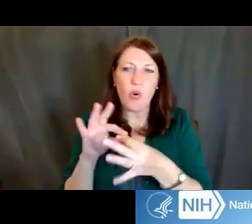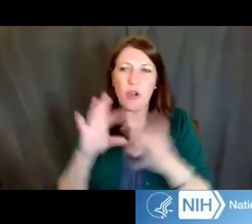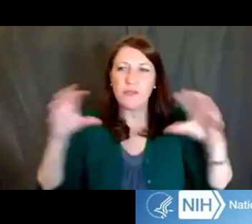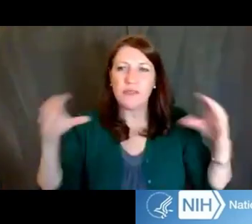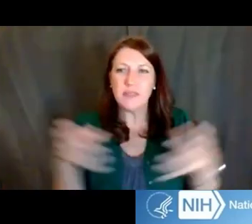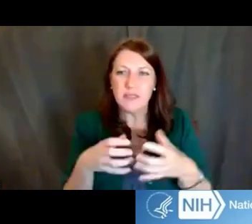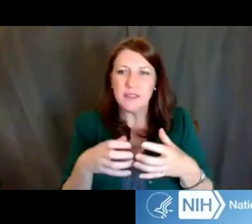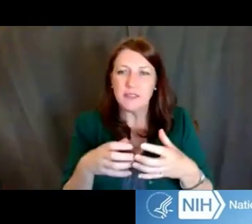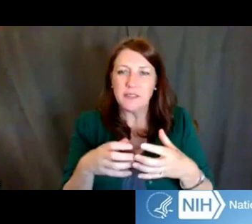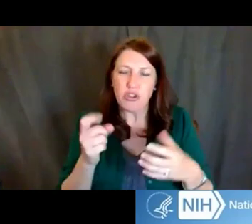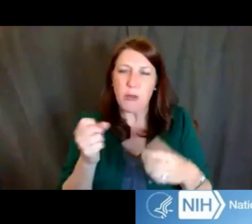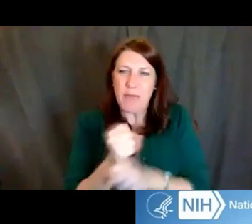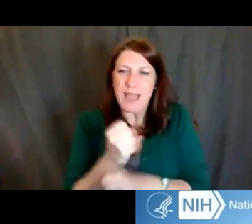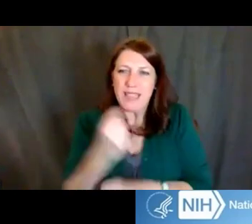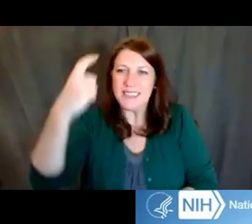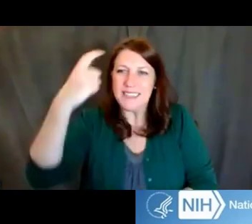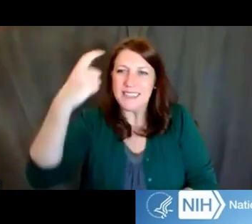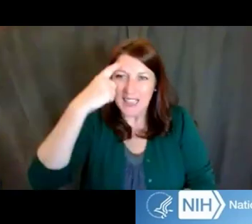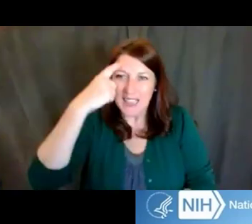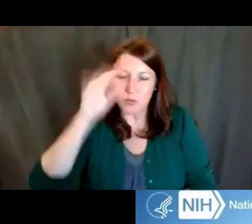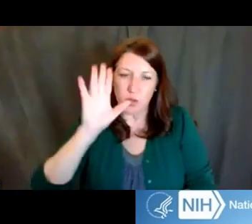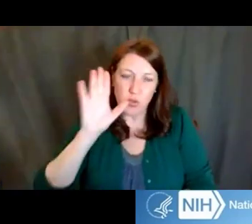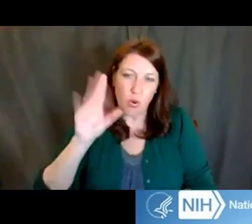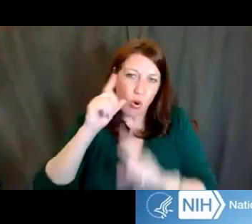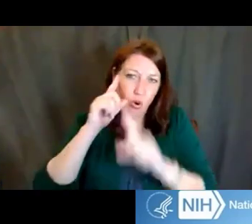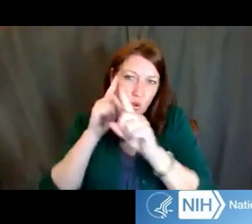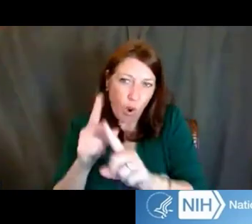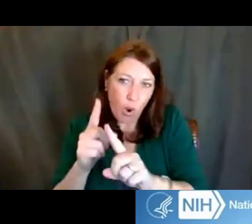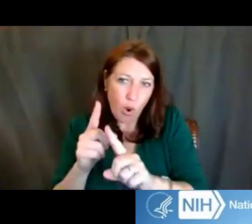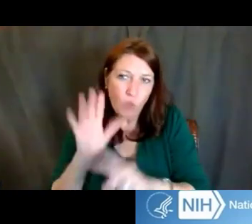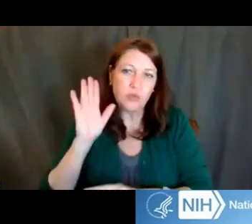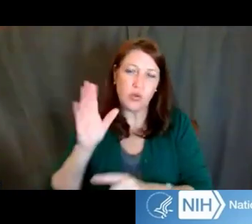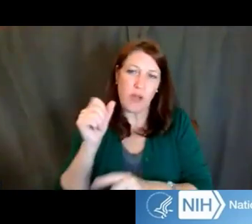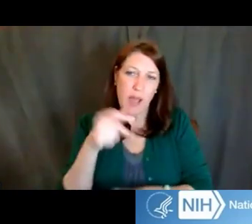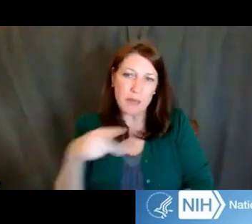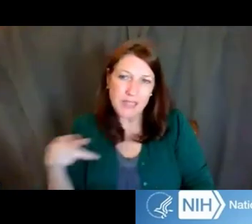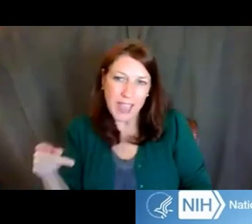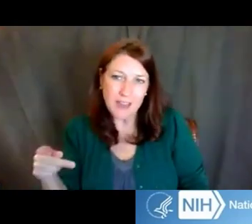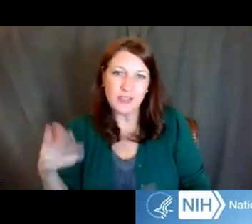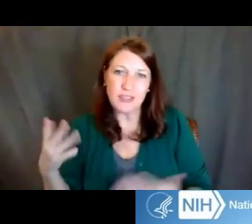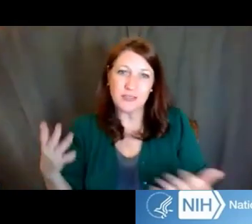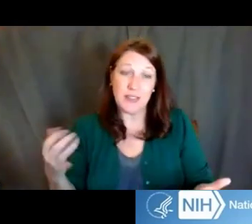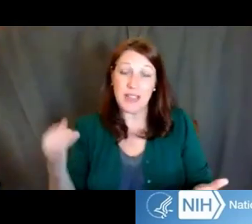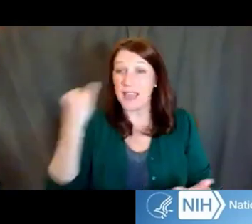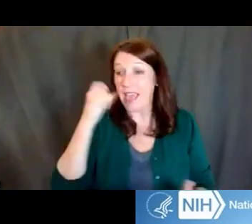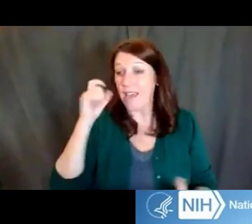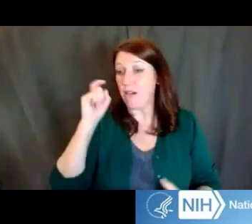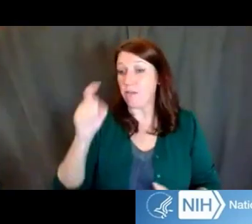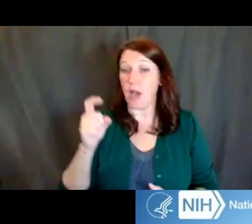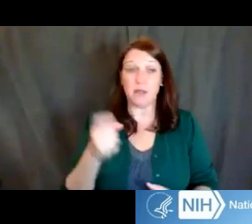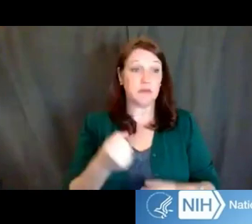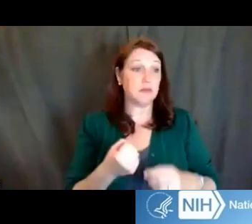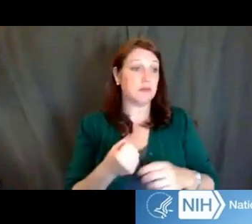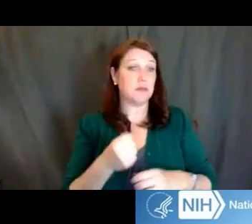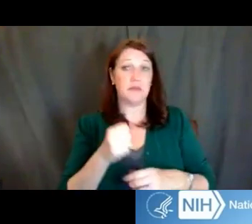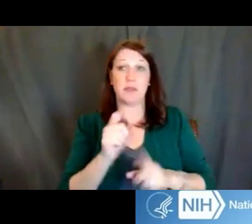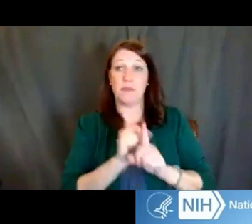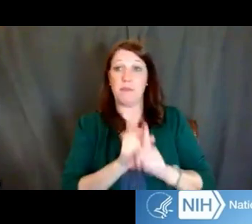are your research and your career-related goals. So if you have to have a mentor that is located at a different institution --